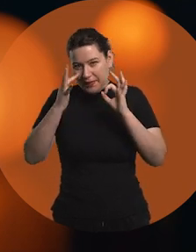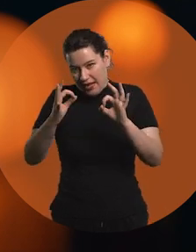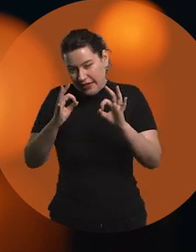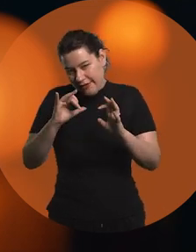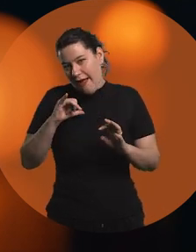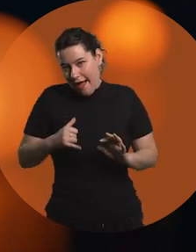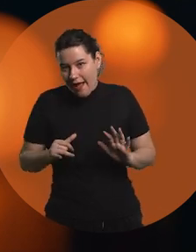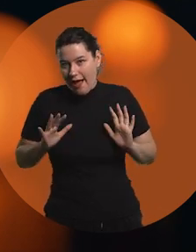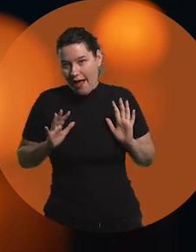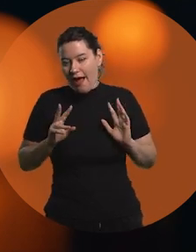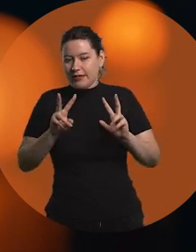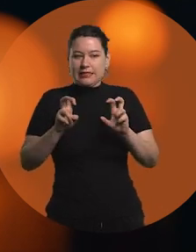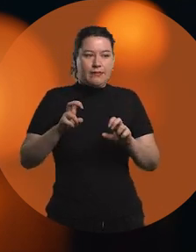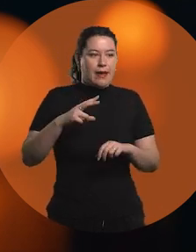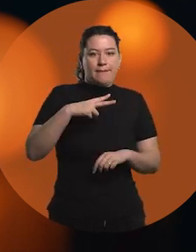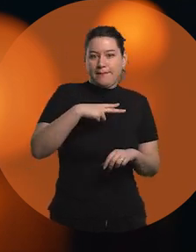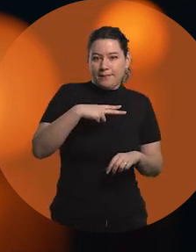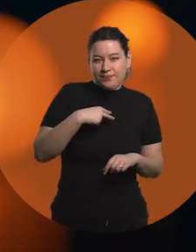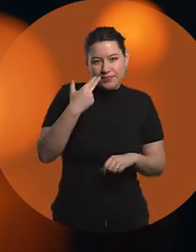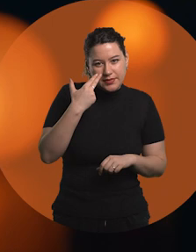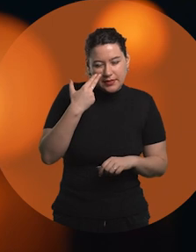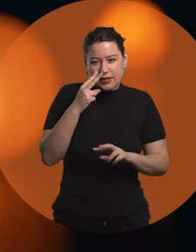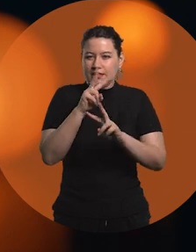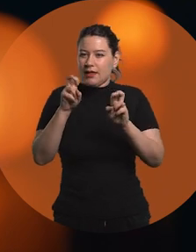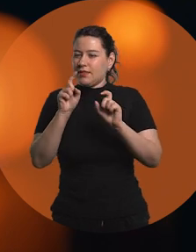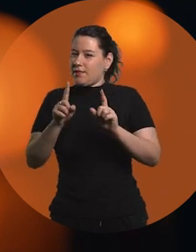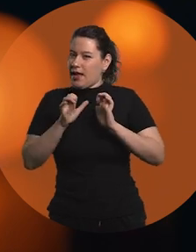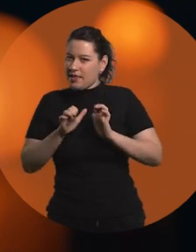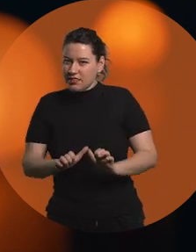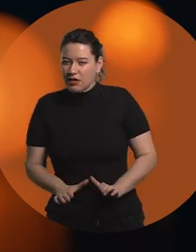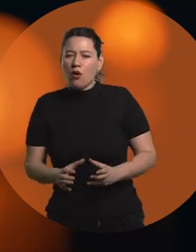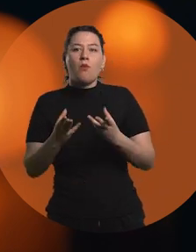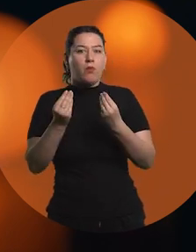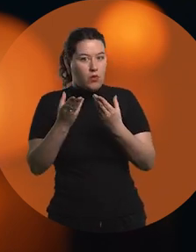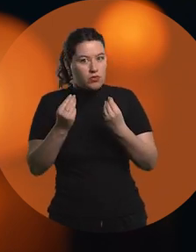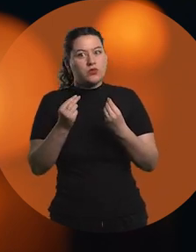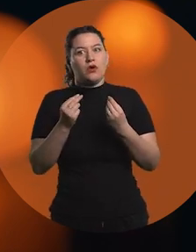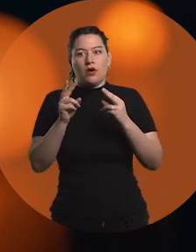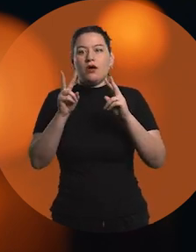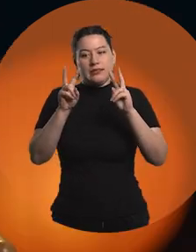certain risks in terms of privacy, in ethical terms too. There are a lot of things to tackle, aren't there?